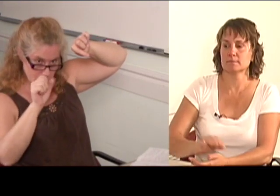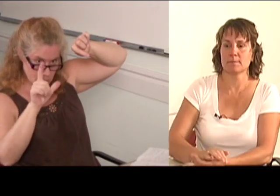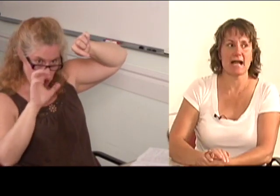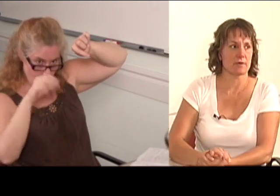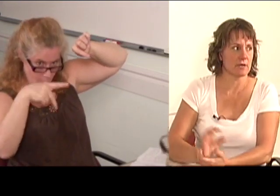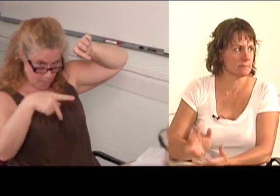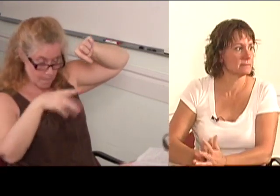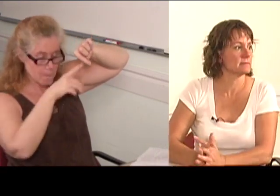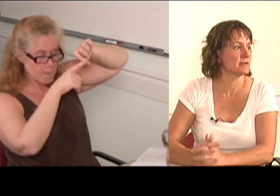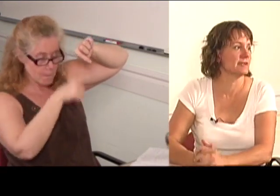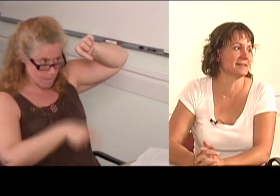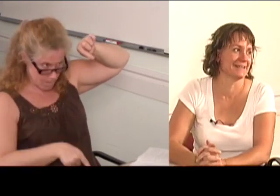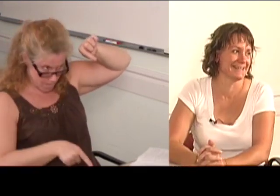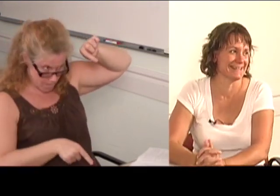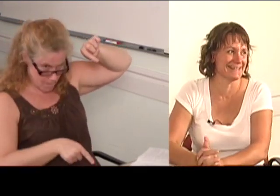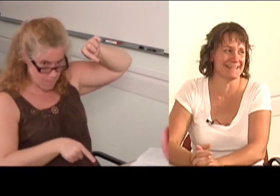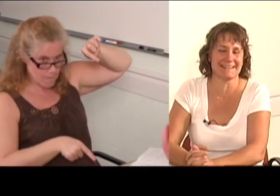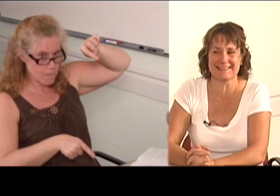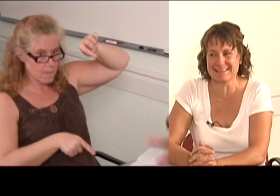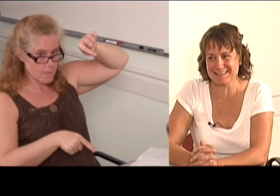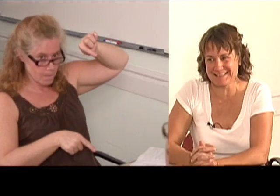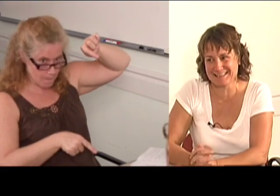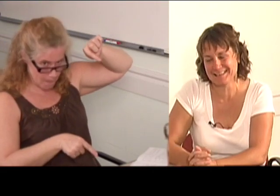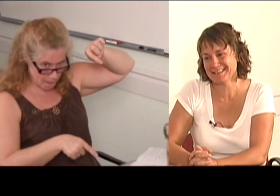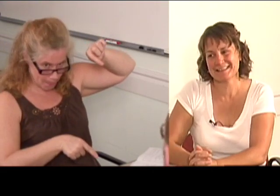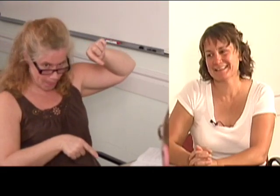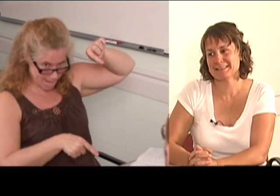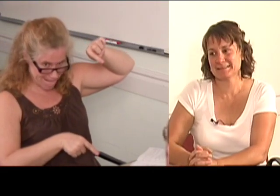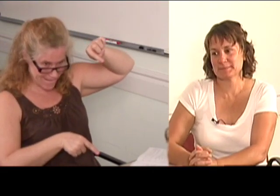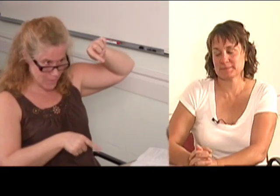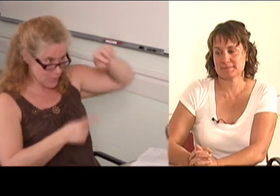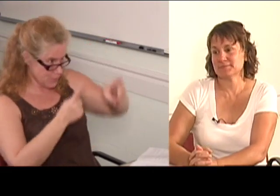[Nods] Yeah. Black run.